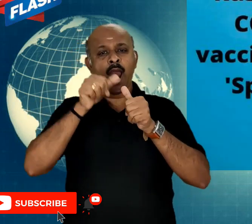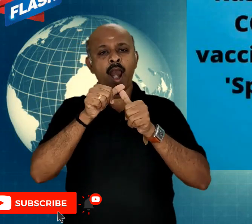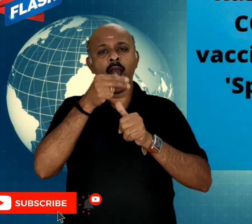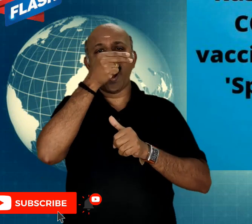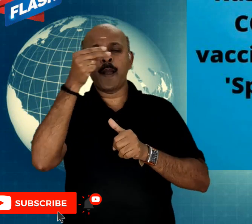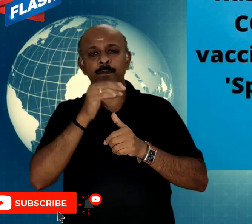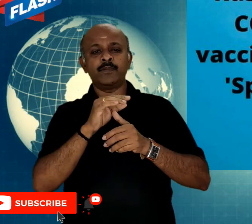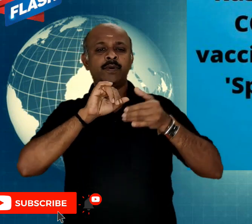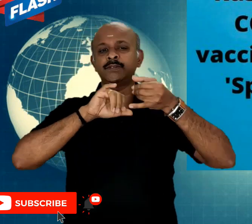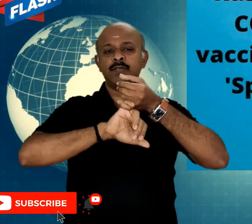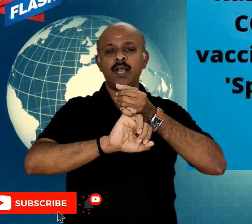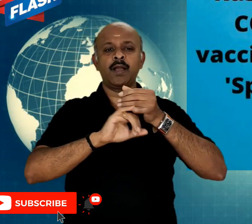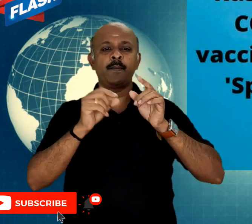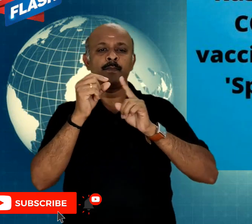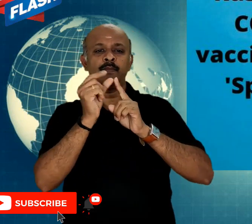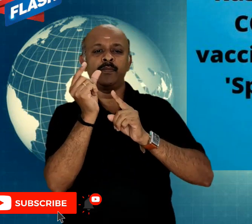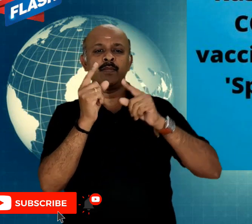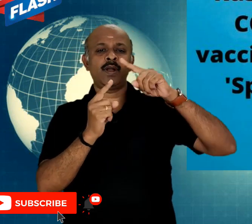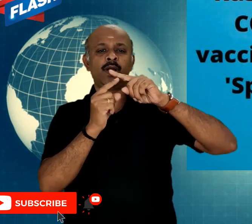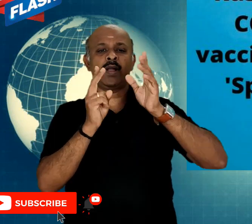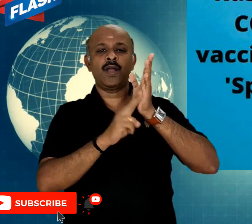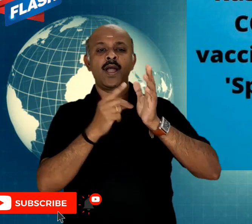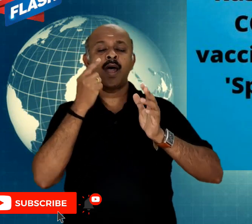so this Vaccine is named as Sputnik V